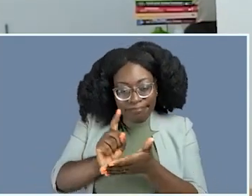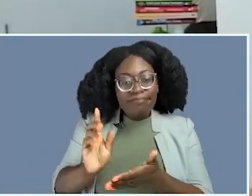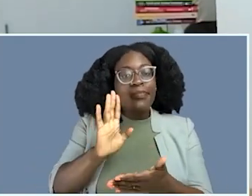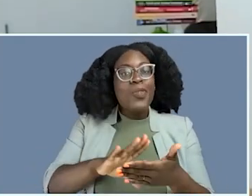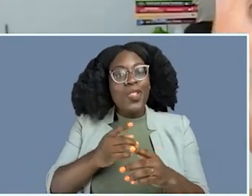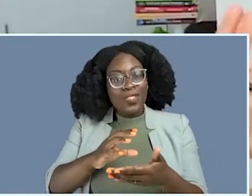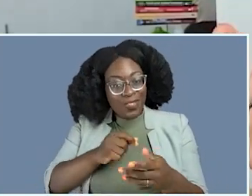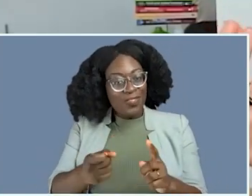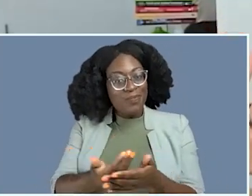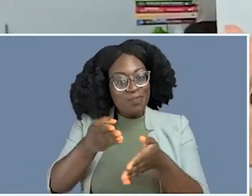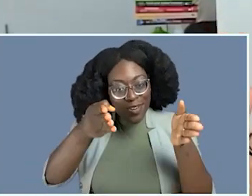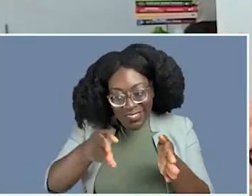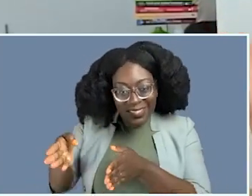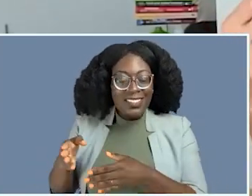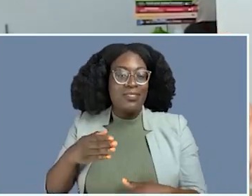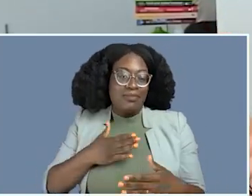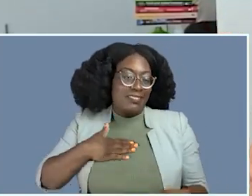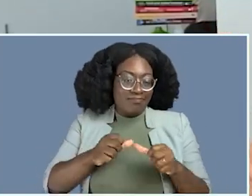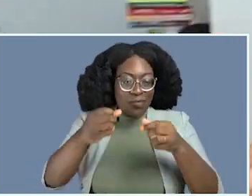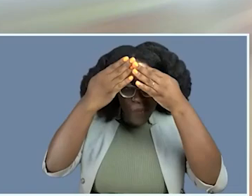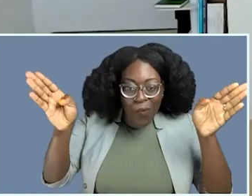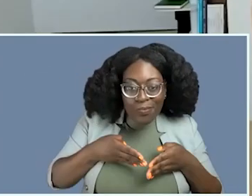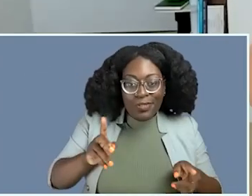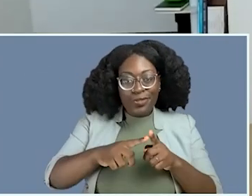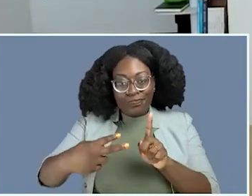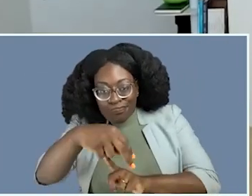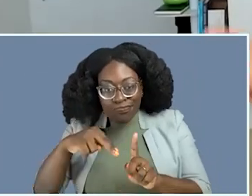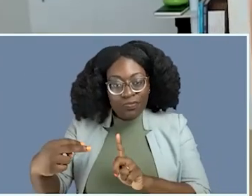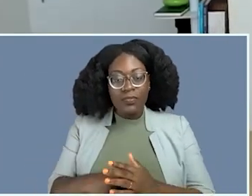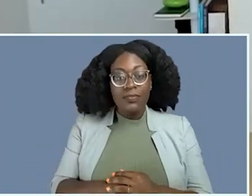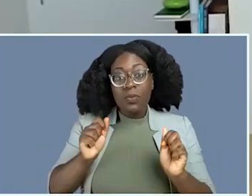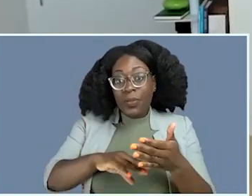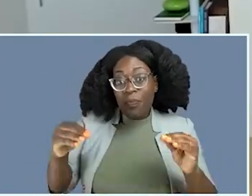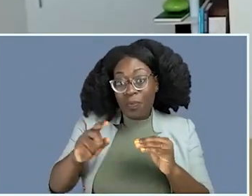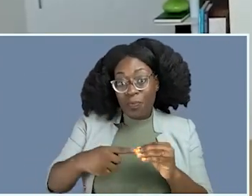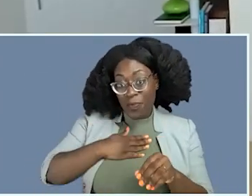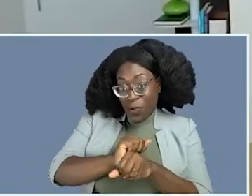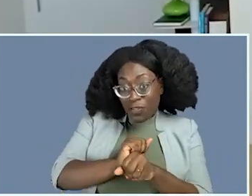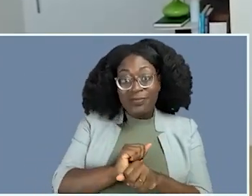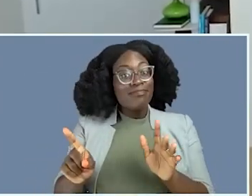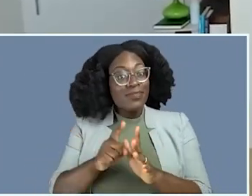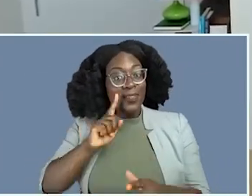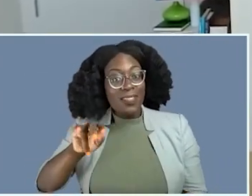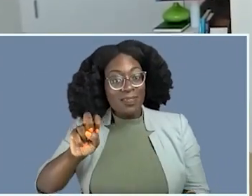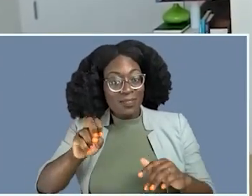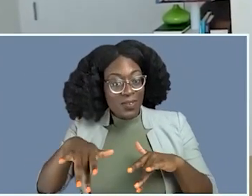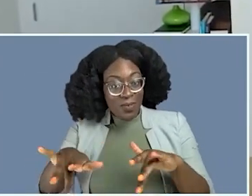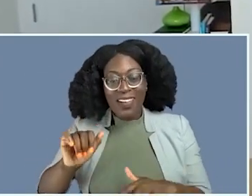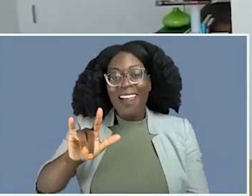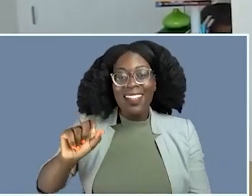new. Please be open to new ways of thinking and understanding. You can learn more about my work and sign up to join us for a live recording at ally.cc.